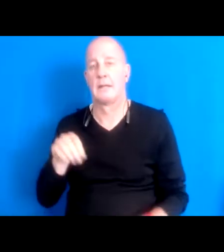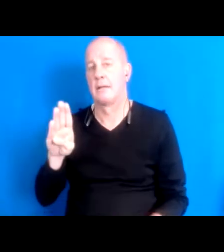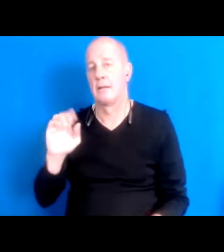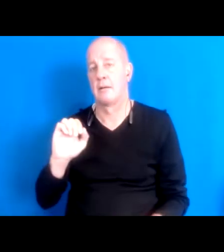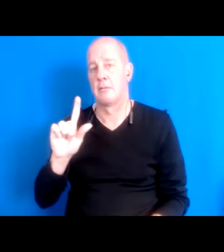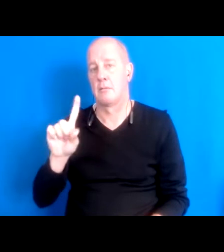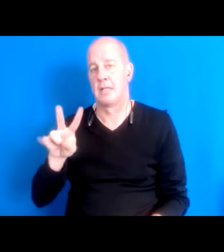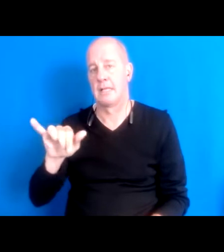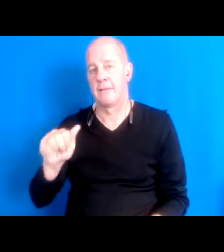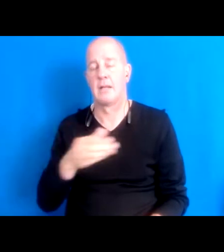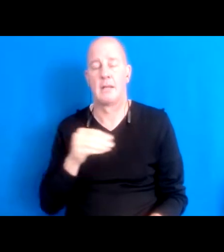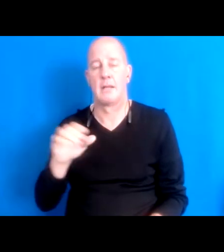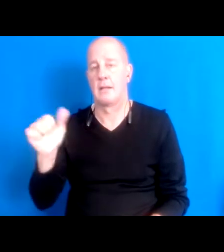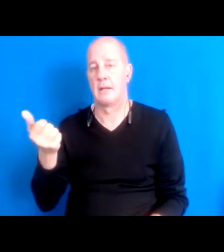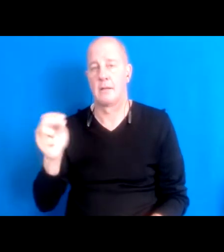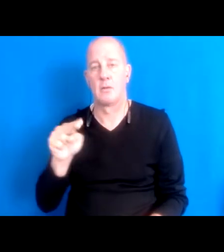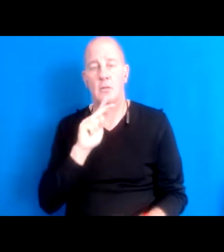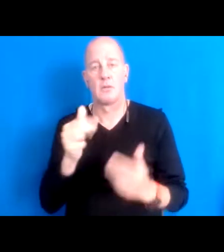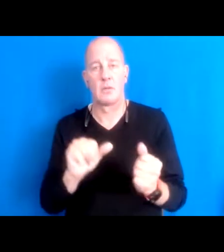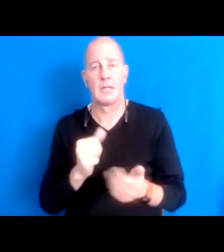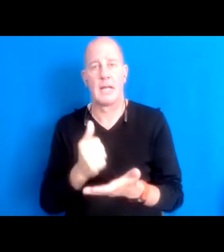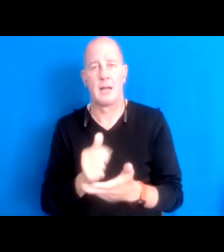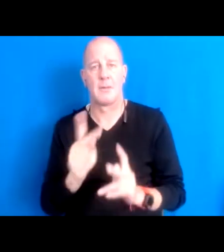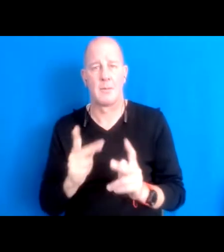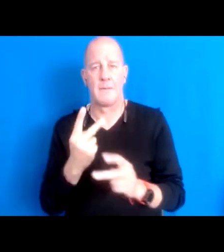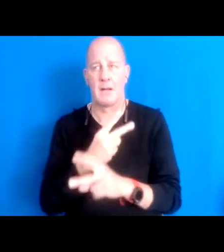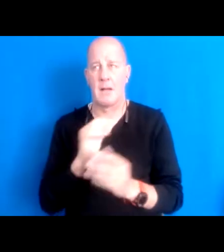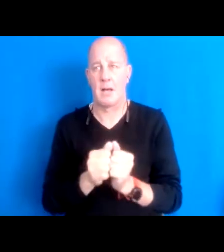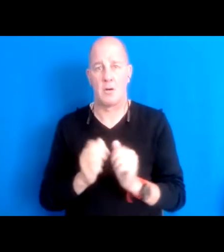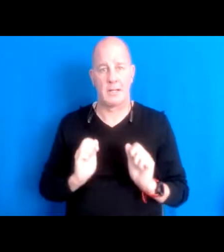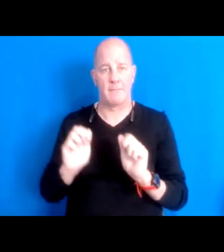ourselves too much reciprocity we 15:57:51 orient towards we made creation and